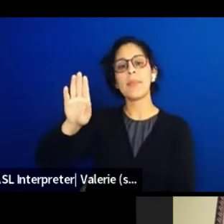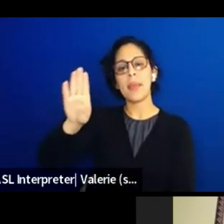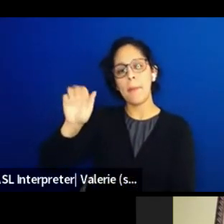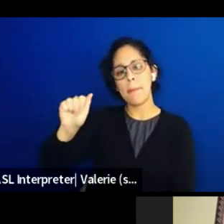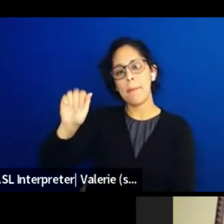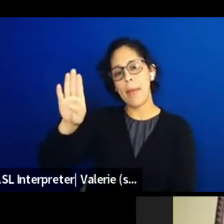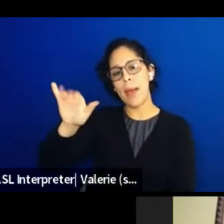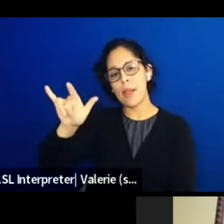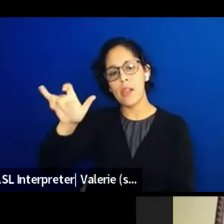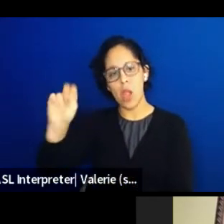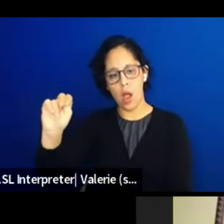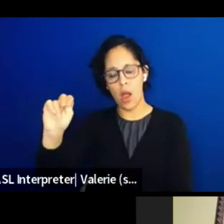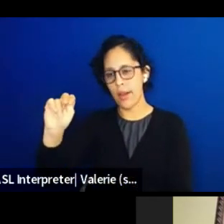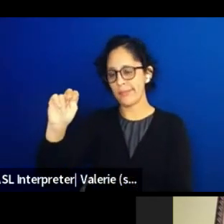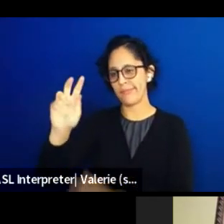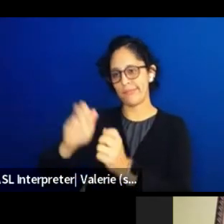what we want to be is a...